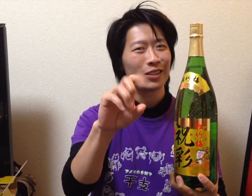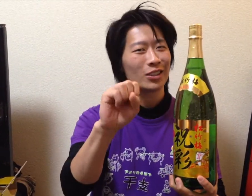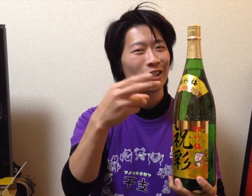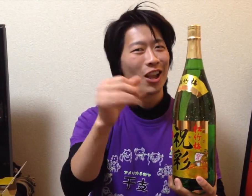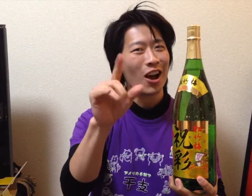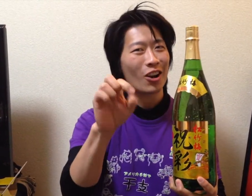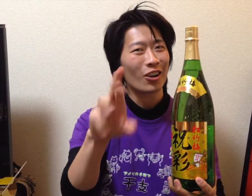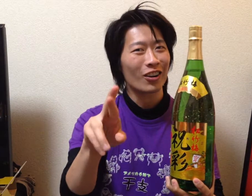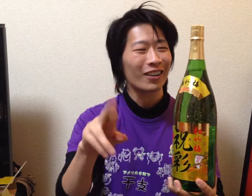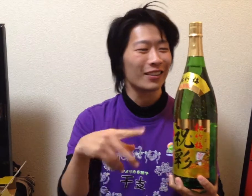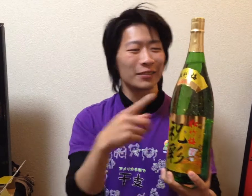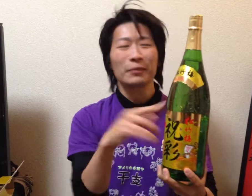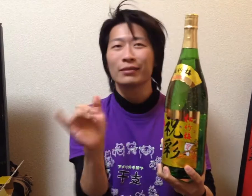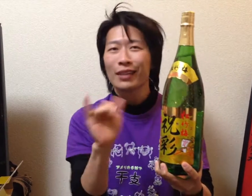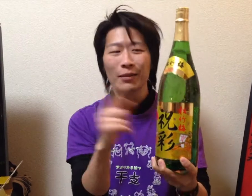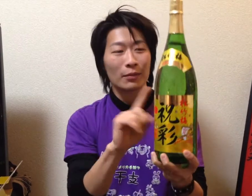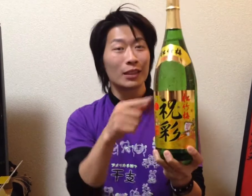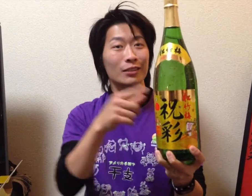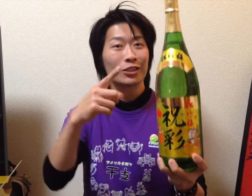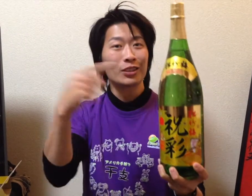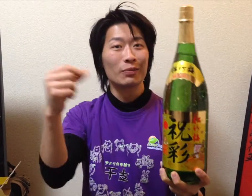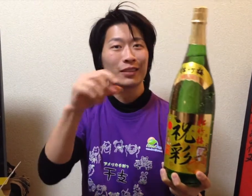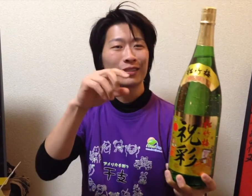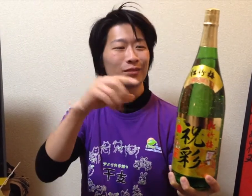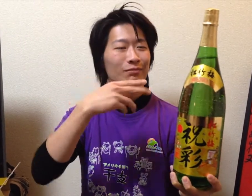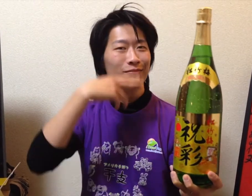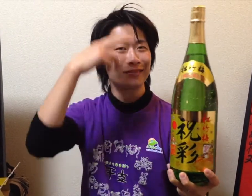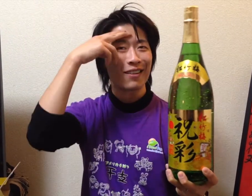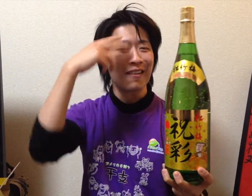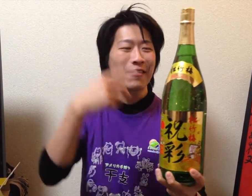Gold Flakes, like Gold Shlagger